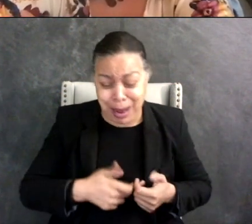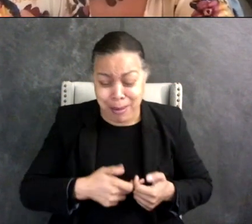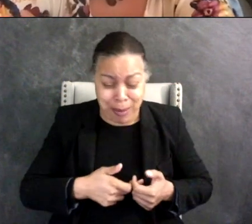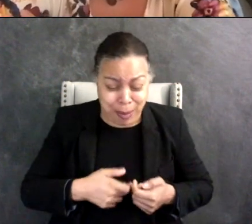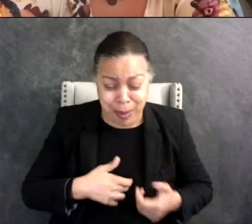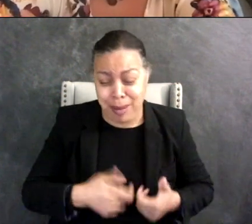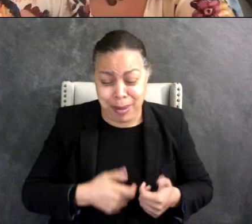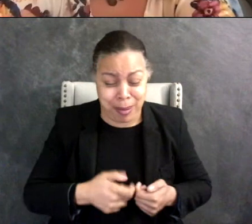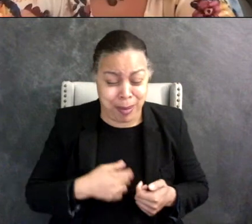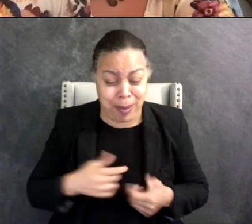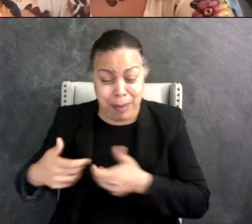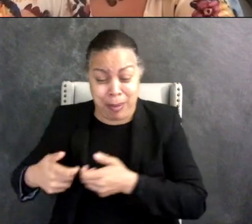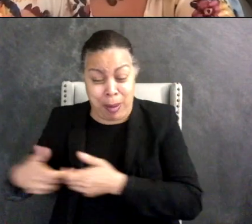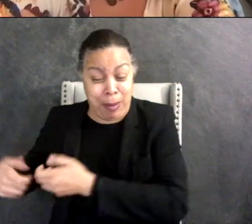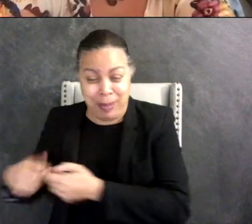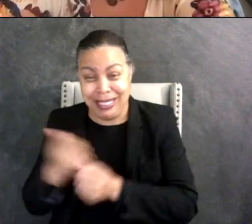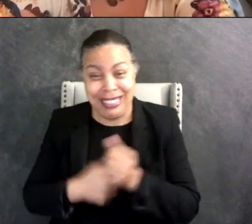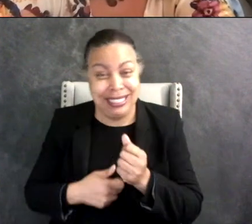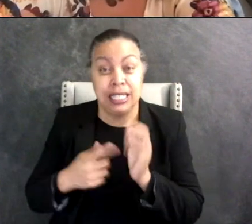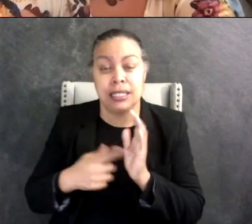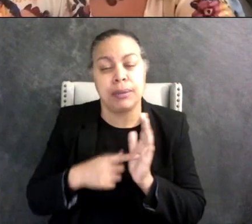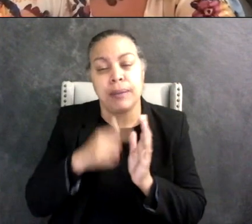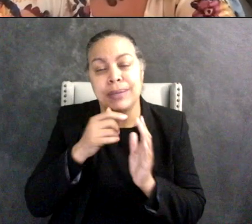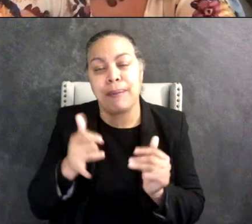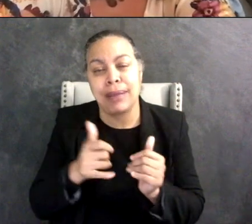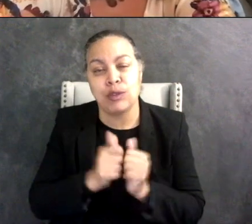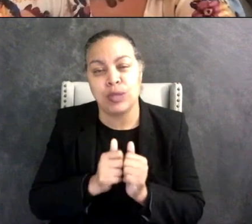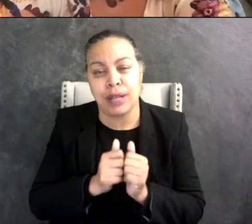when they don't play the same game together and they're just sitting together it's a way for them